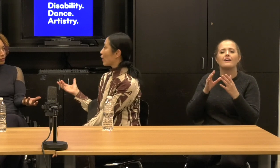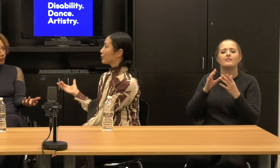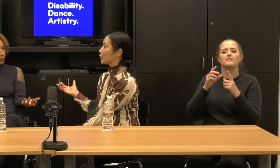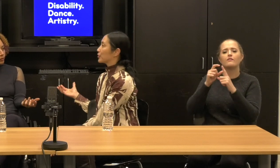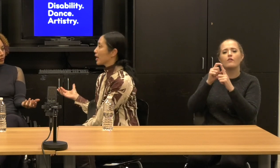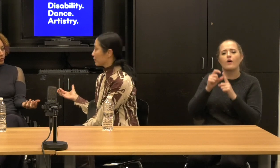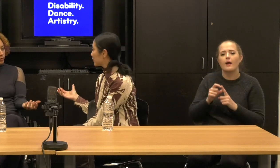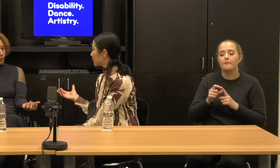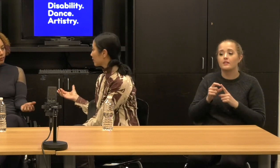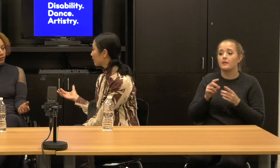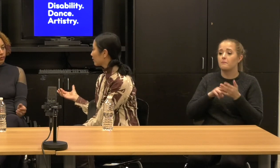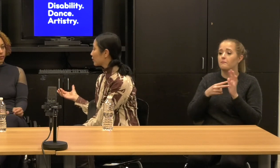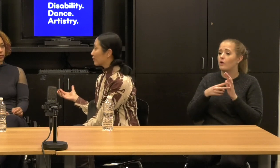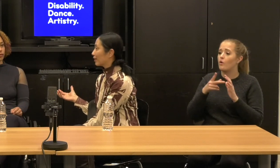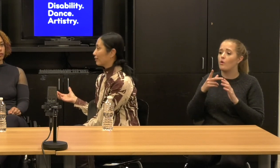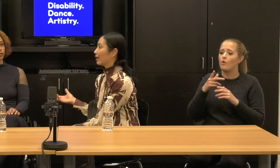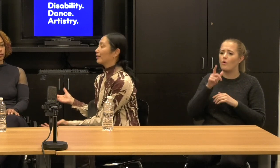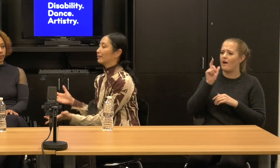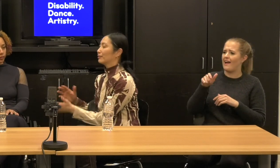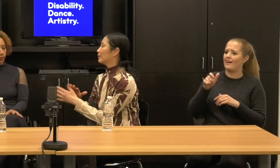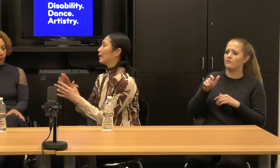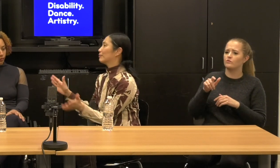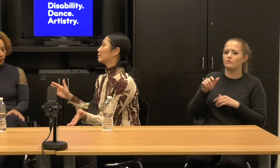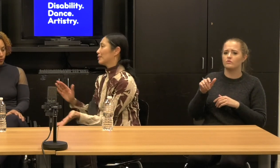concert dance.